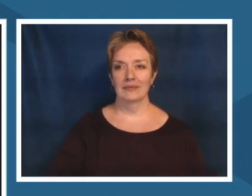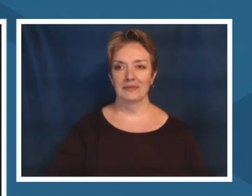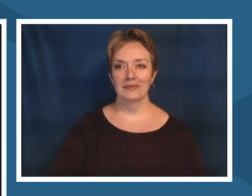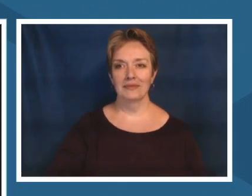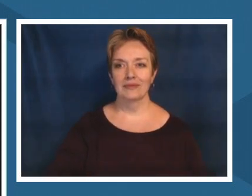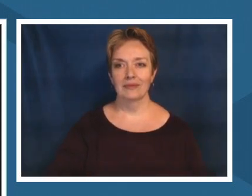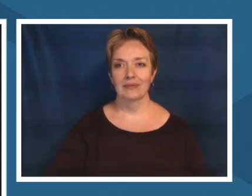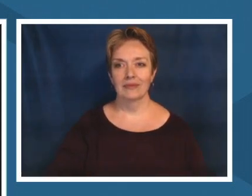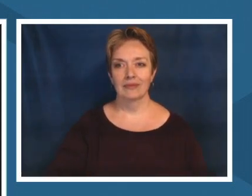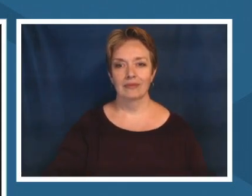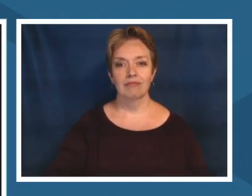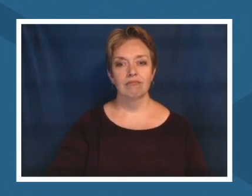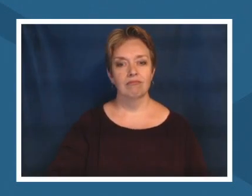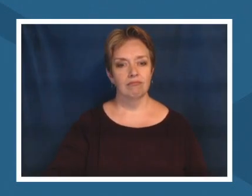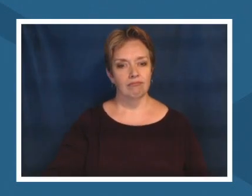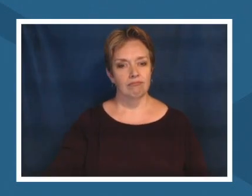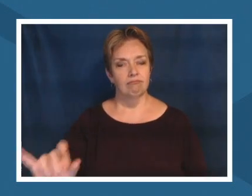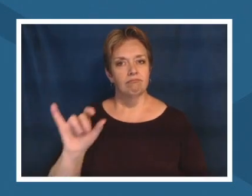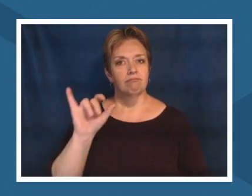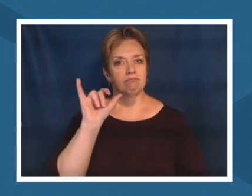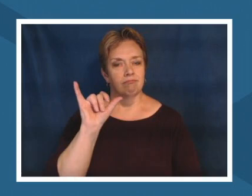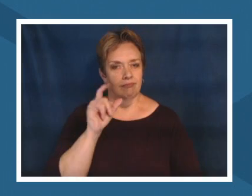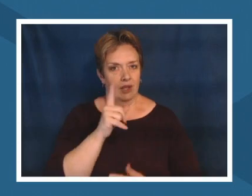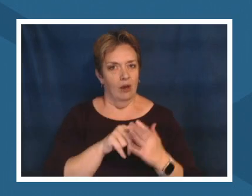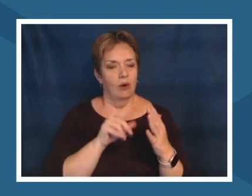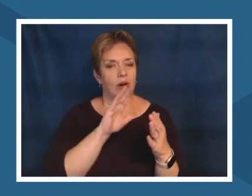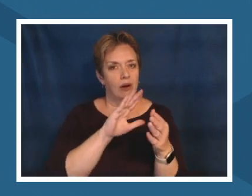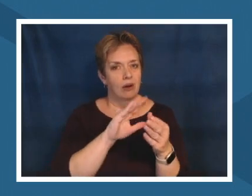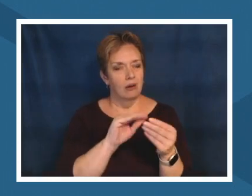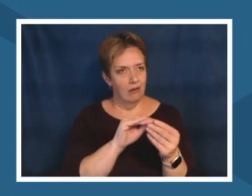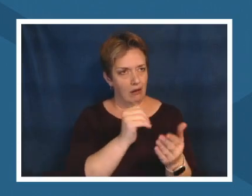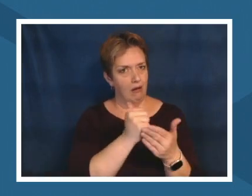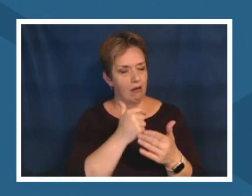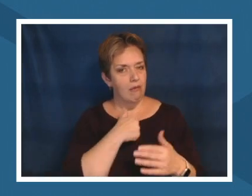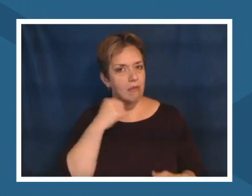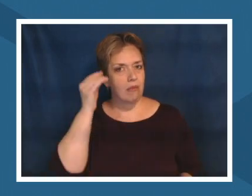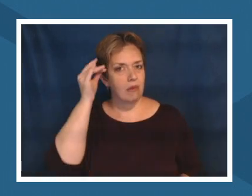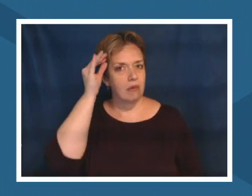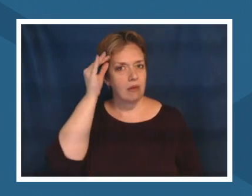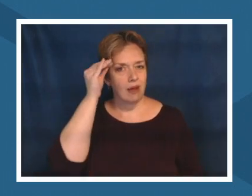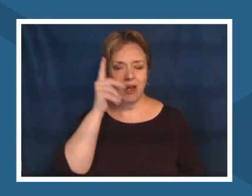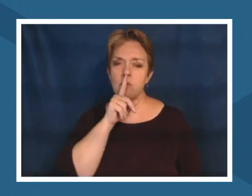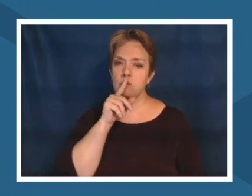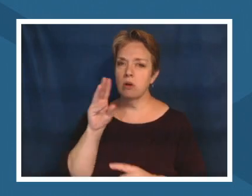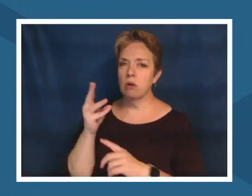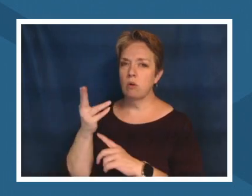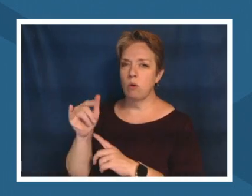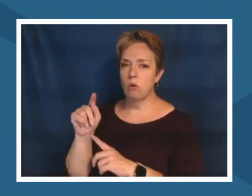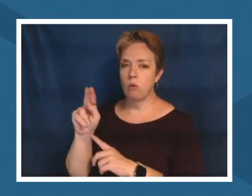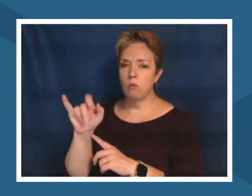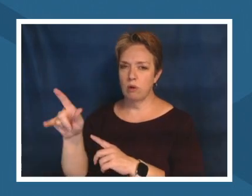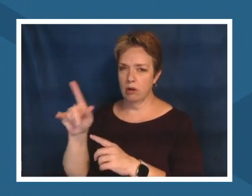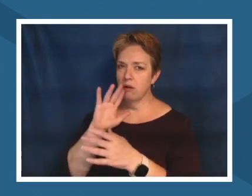us to recognize and whitney hit on this too a little bit i think it's